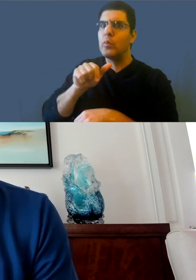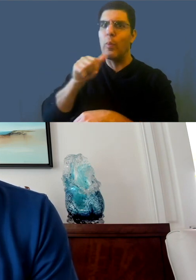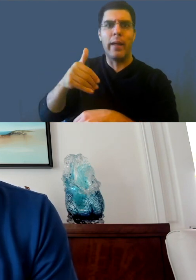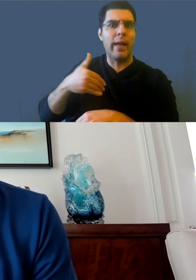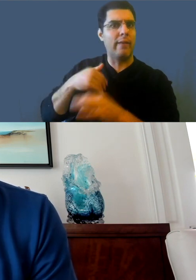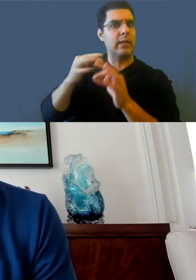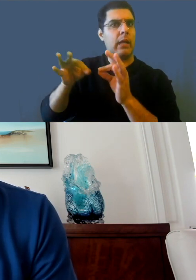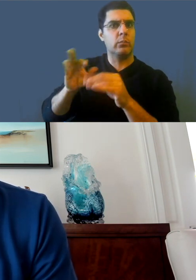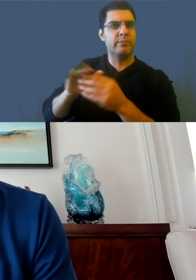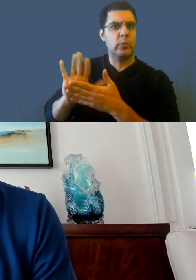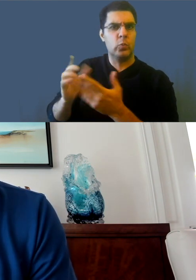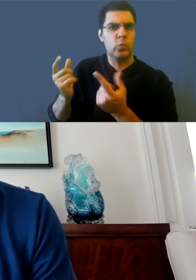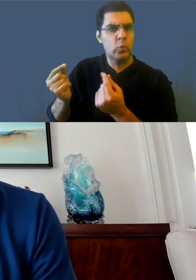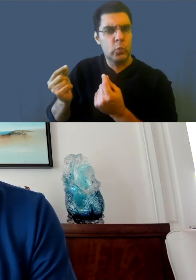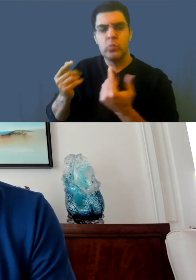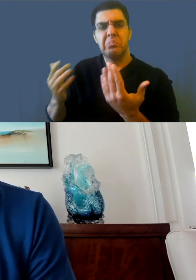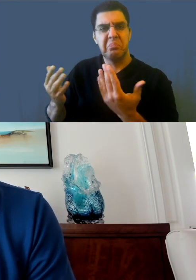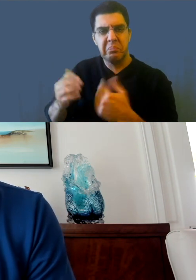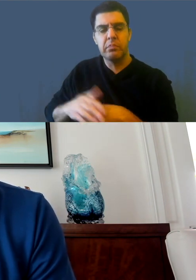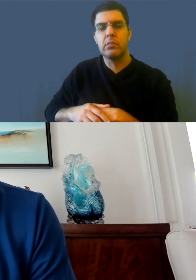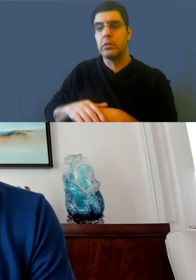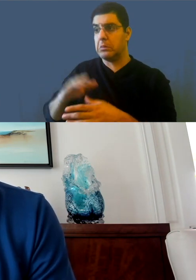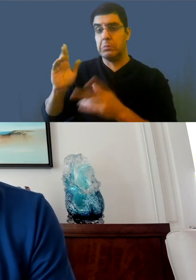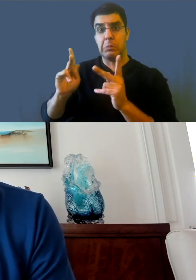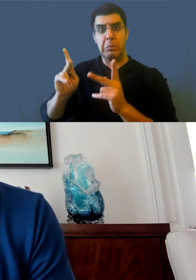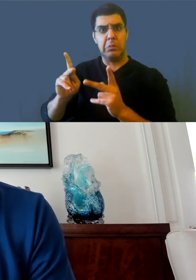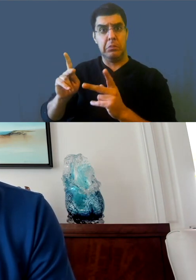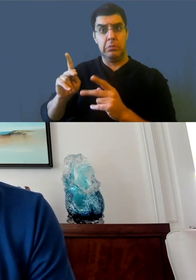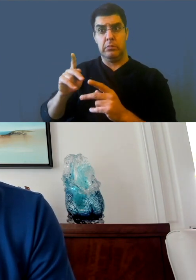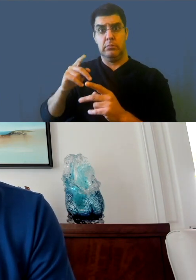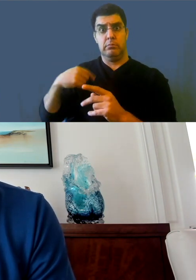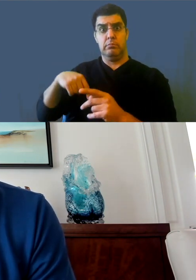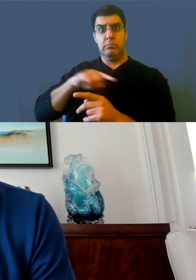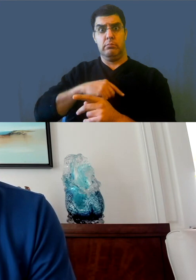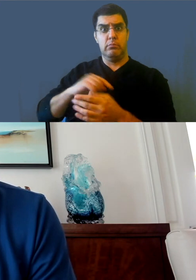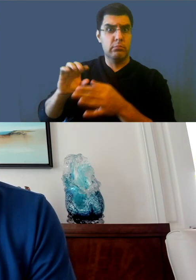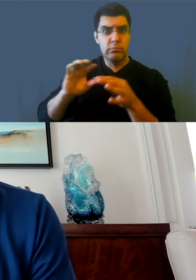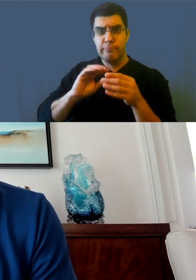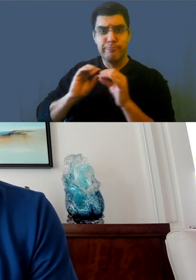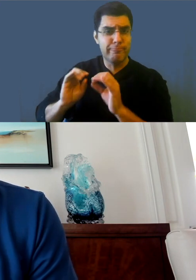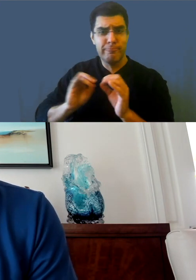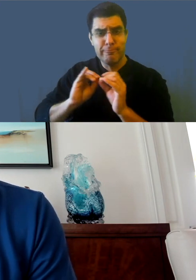we decided to find a third party that we've announced already too,